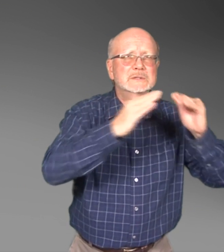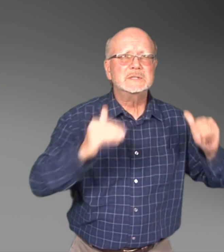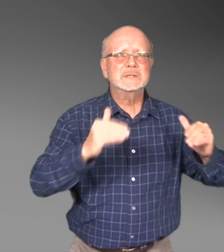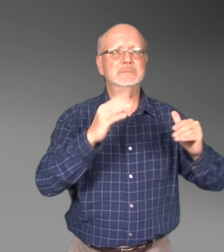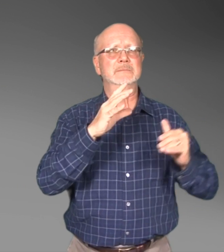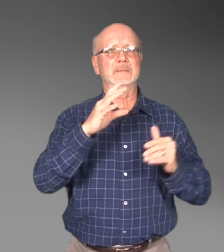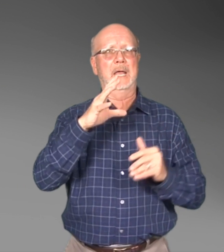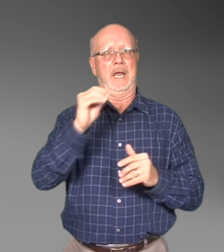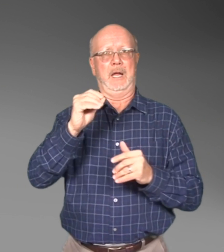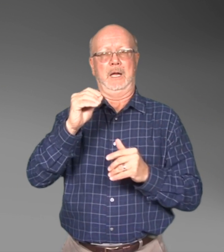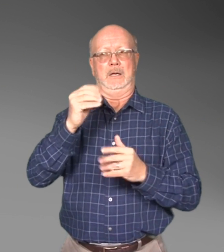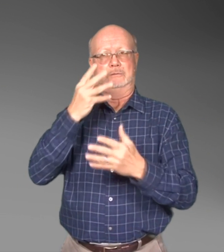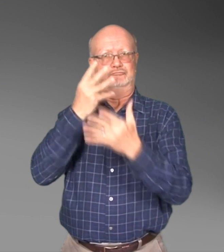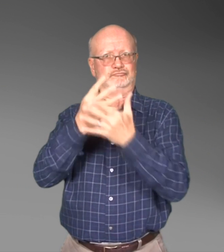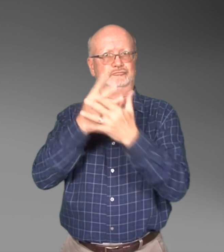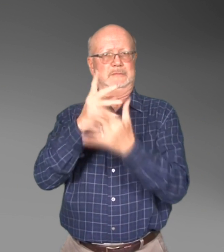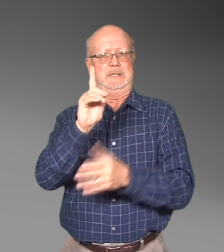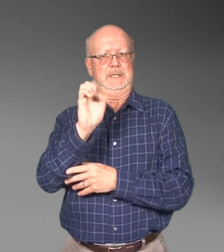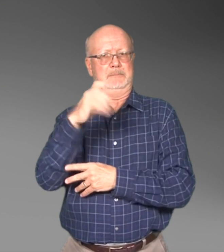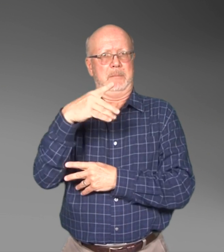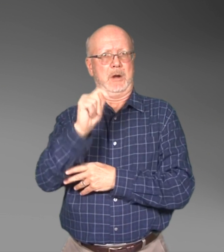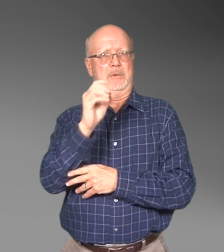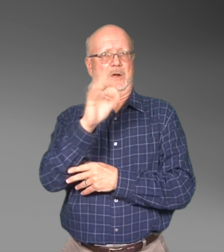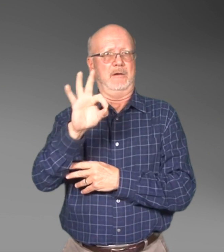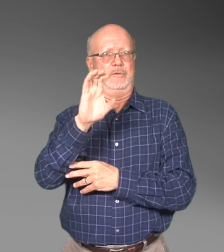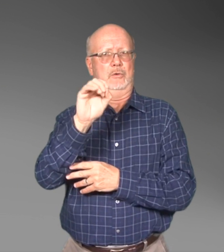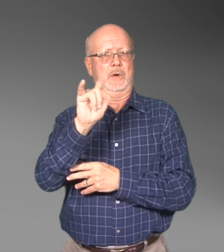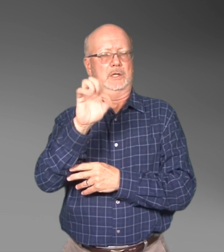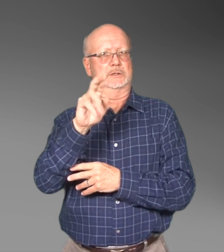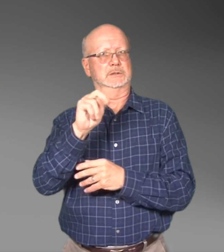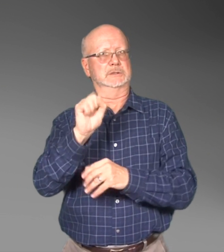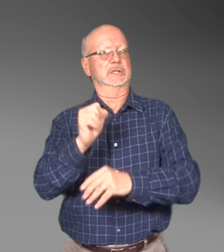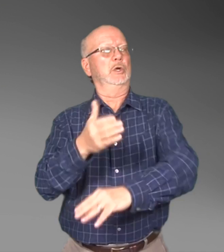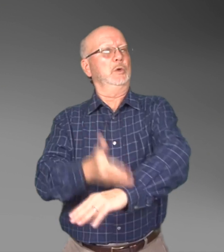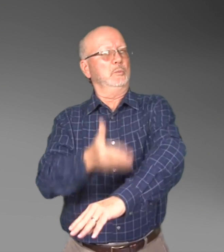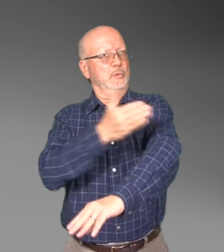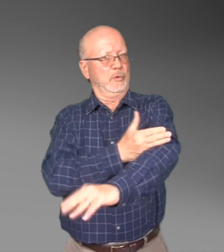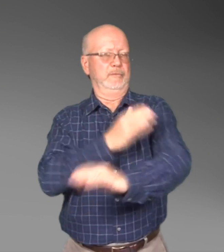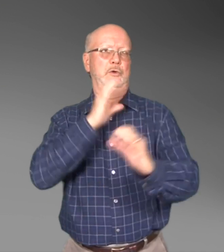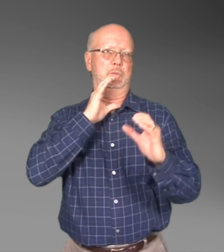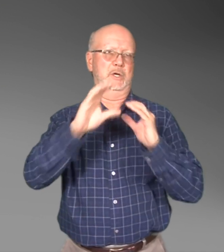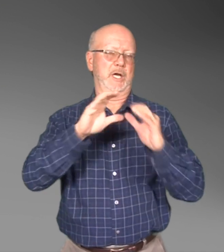police, sheriff, dispatch, court systems, and the Department of Corrections detention facilities.